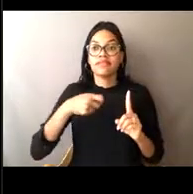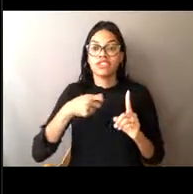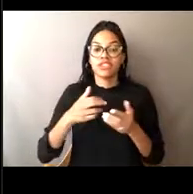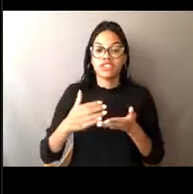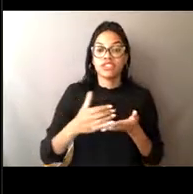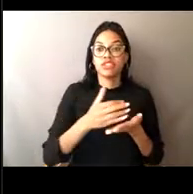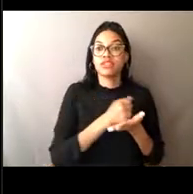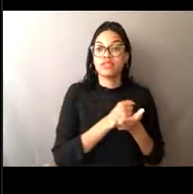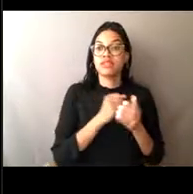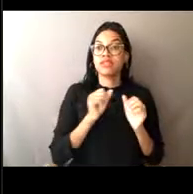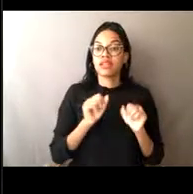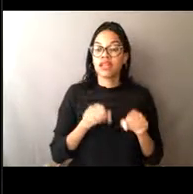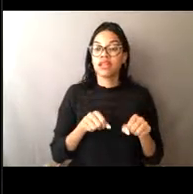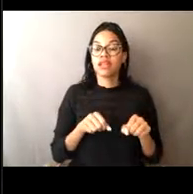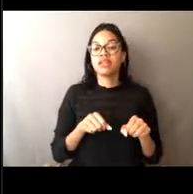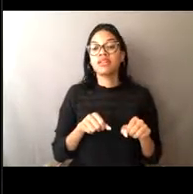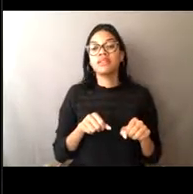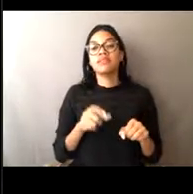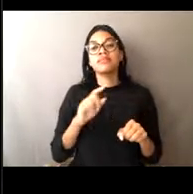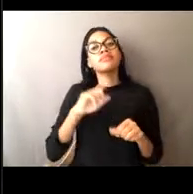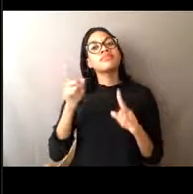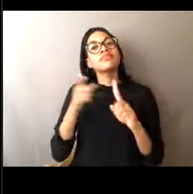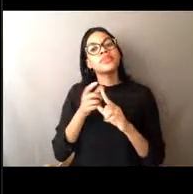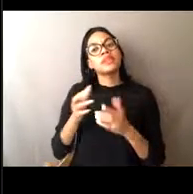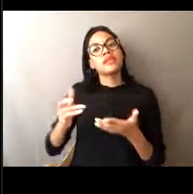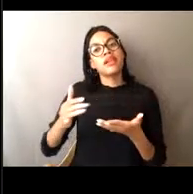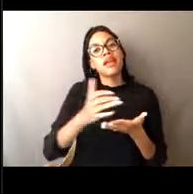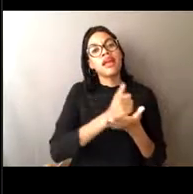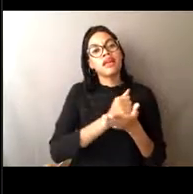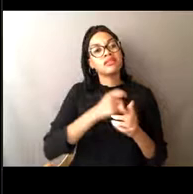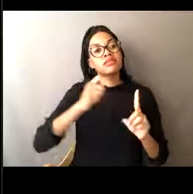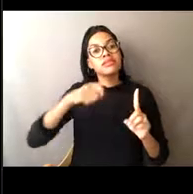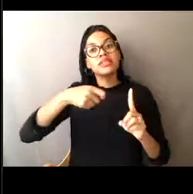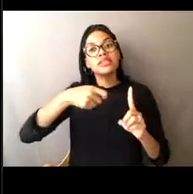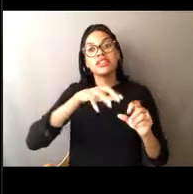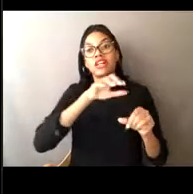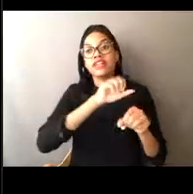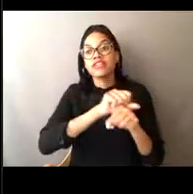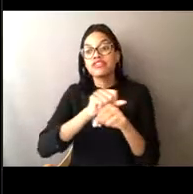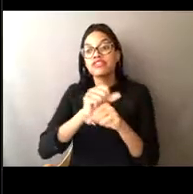to harvest a population of fish or marine mammals or other kinds of mammals